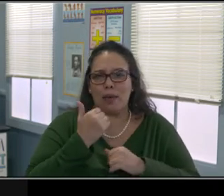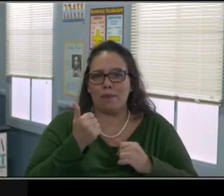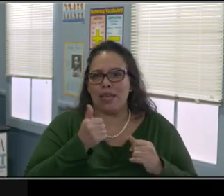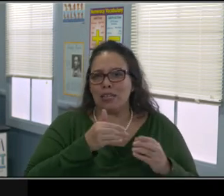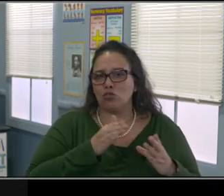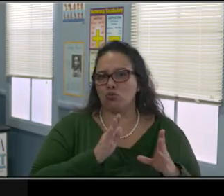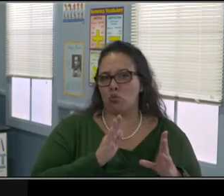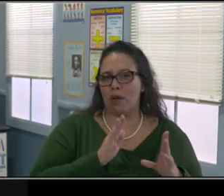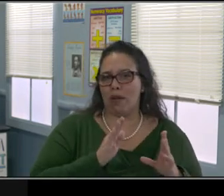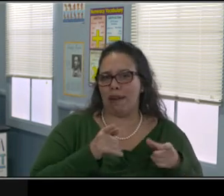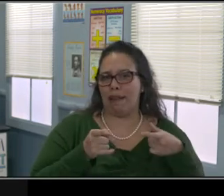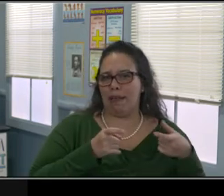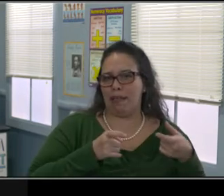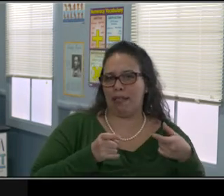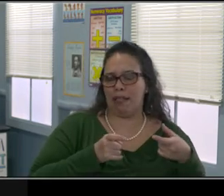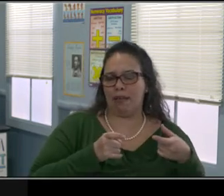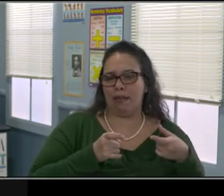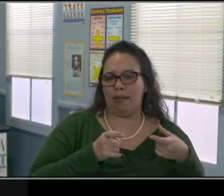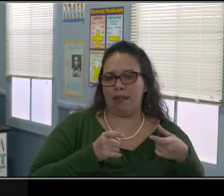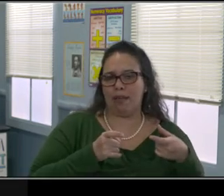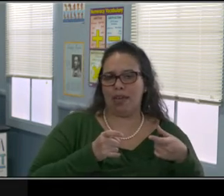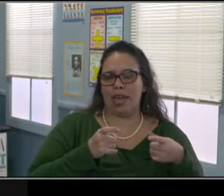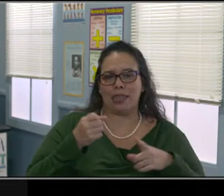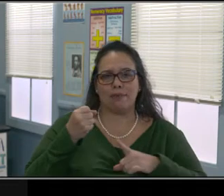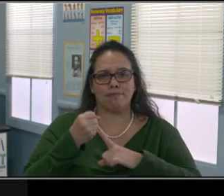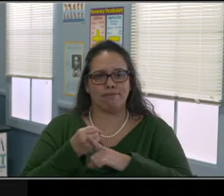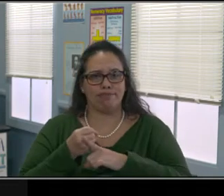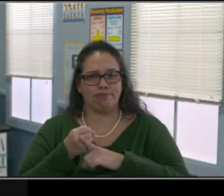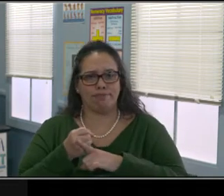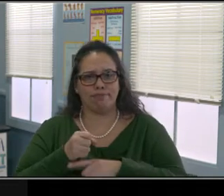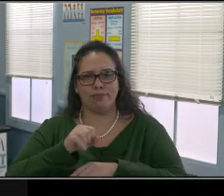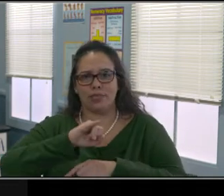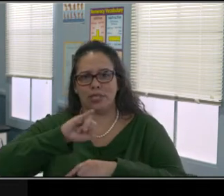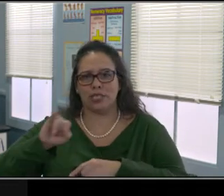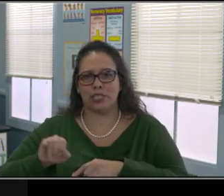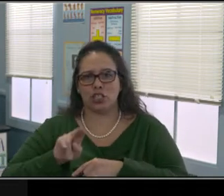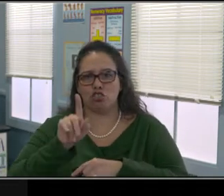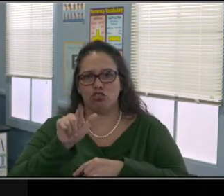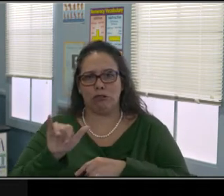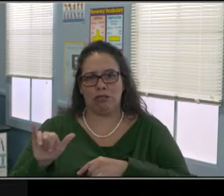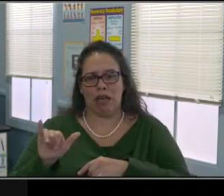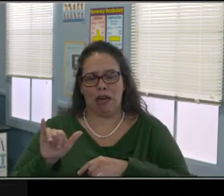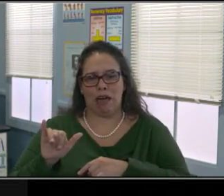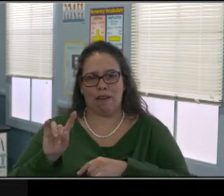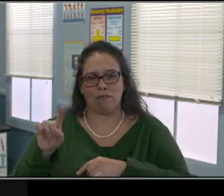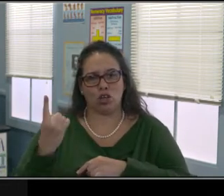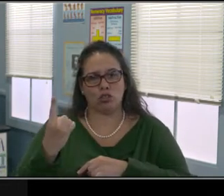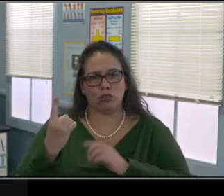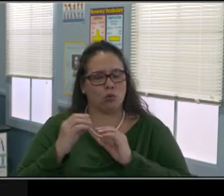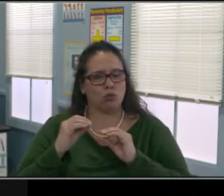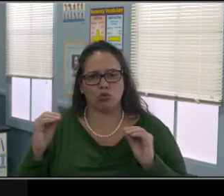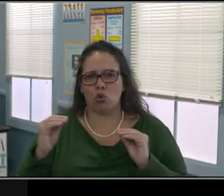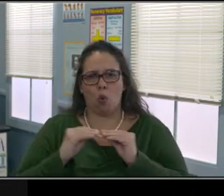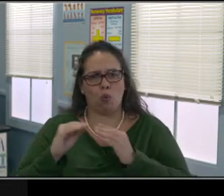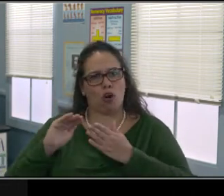So I need to go backwards to what was already discussed. It's a collaboration, it's communication.